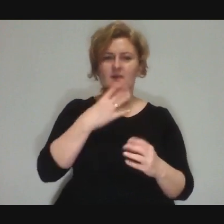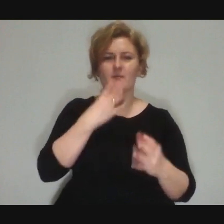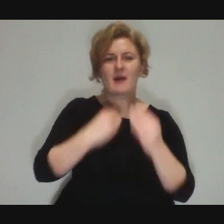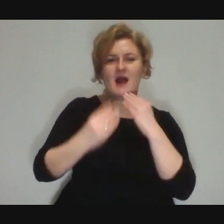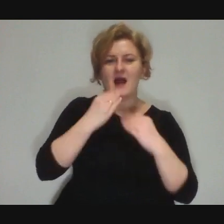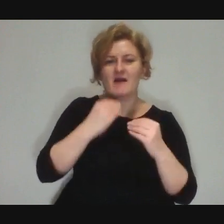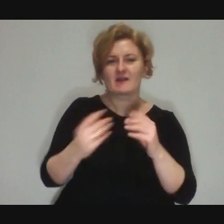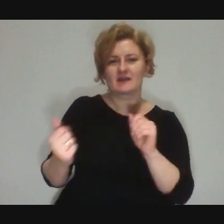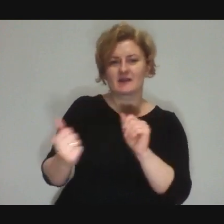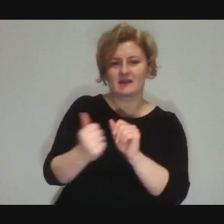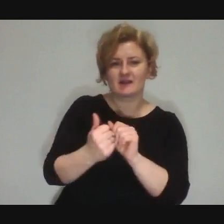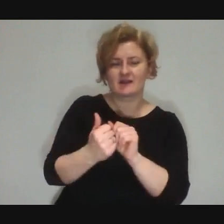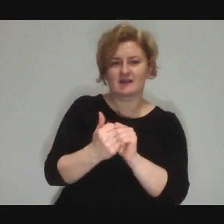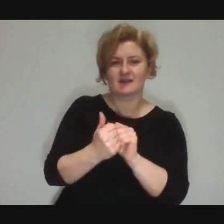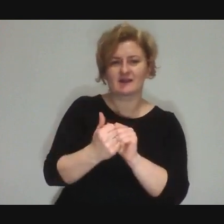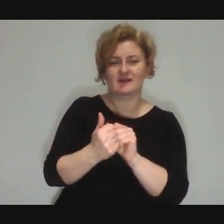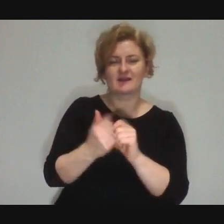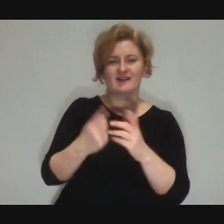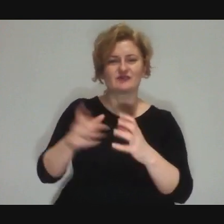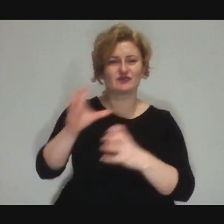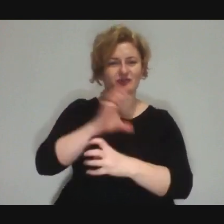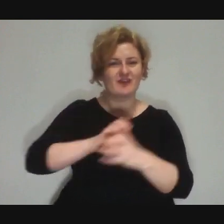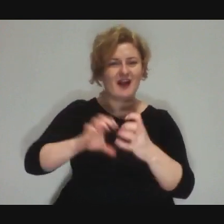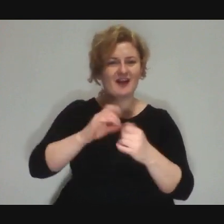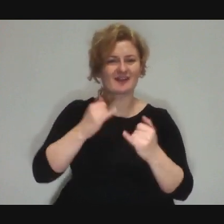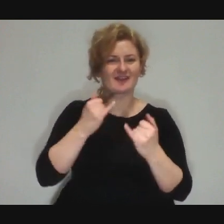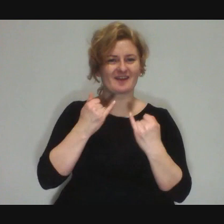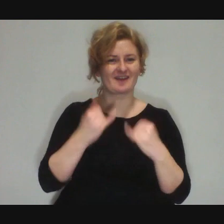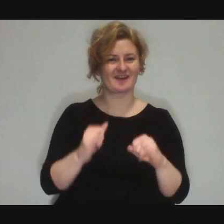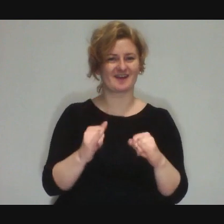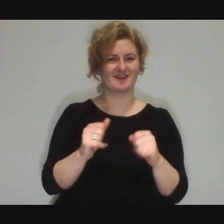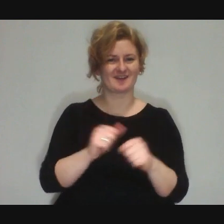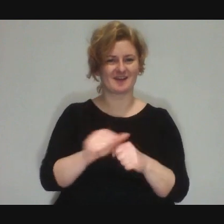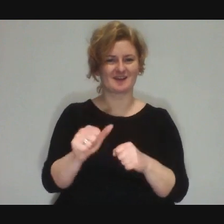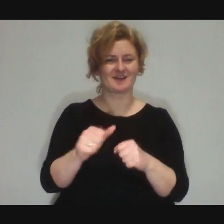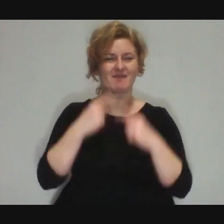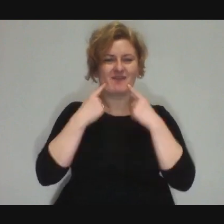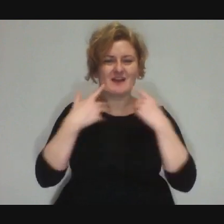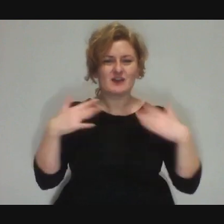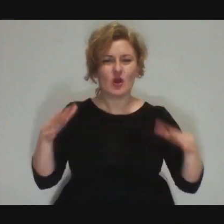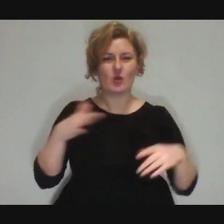and for a moment this world becomes more cheerful, more colourful.